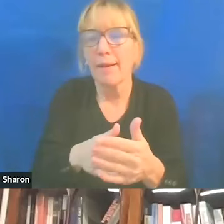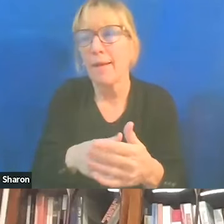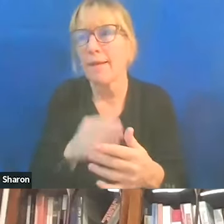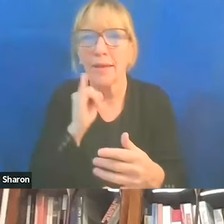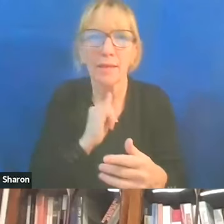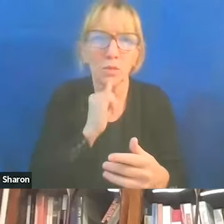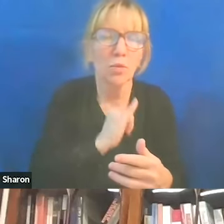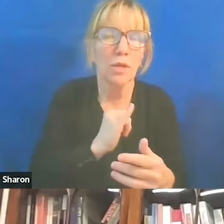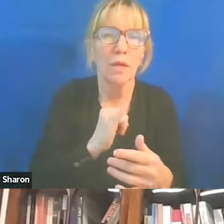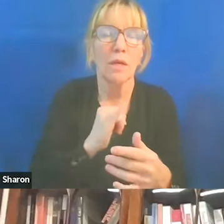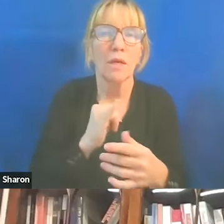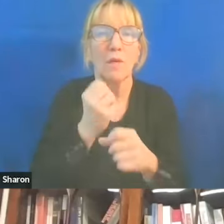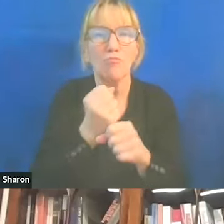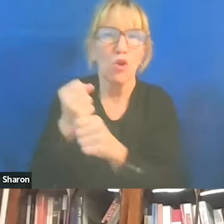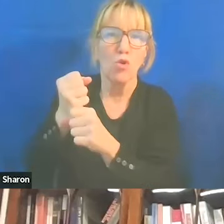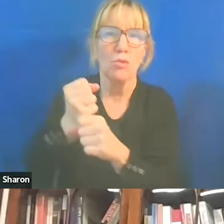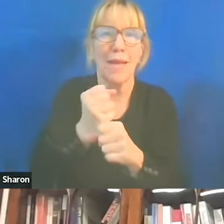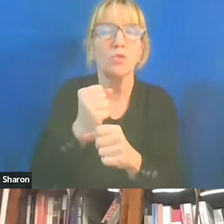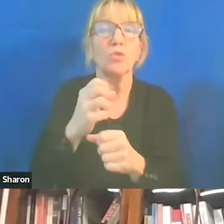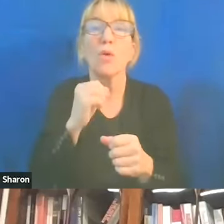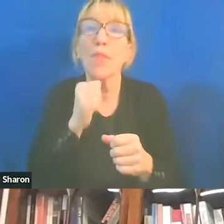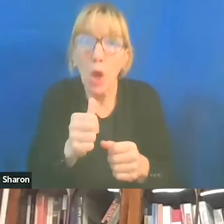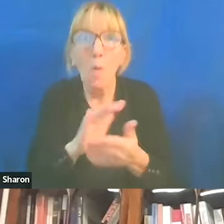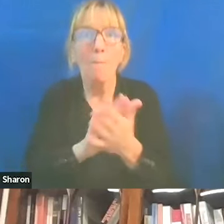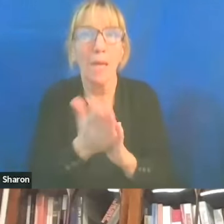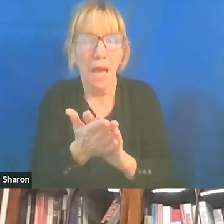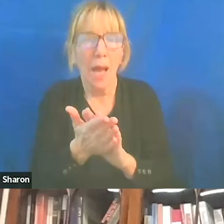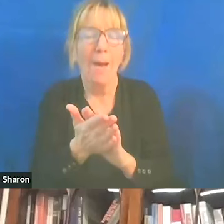to make sure that they don't become opportunities for anti-Semitic expression?